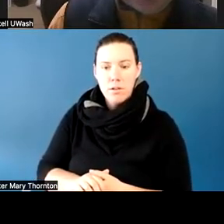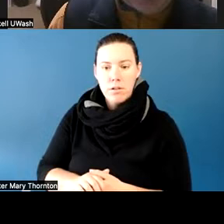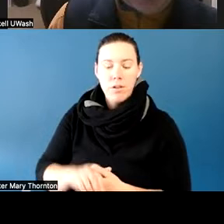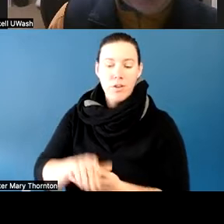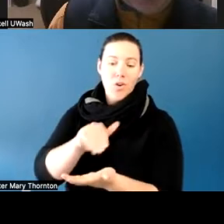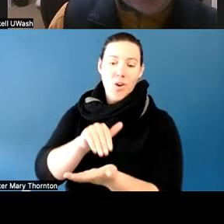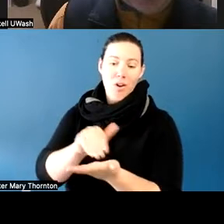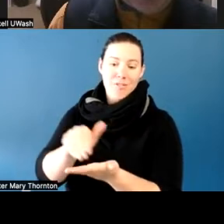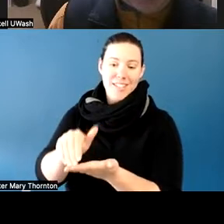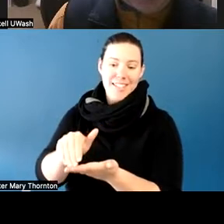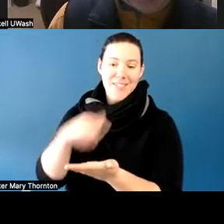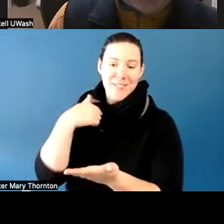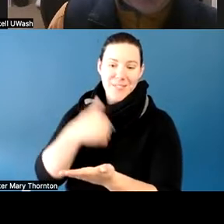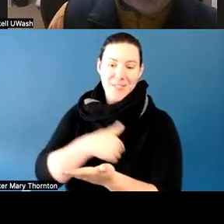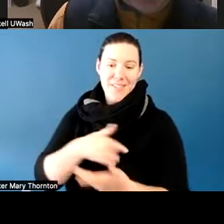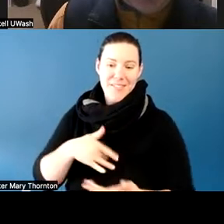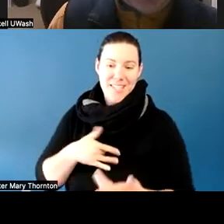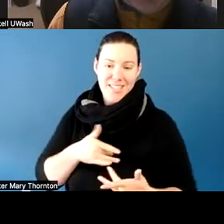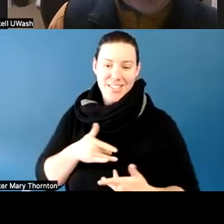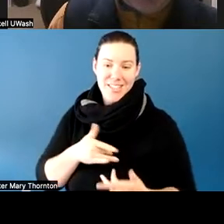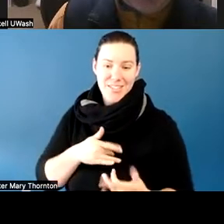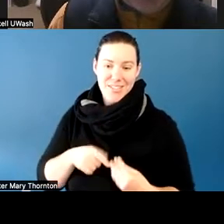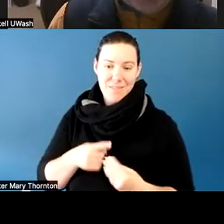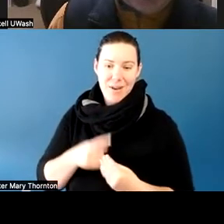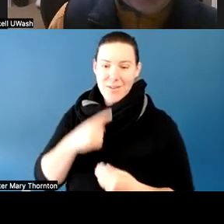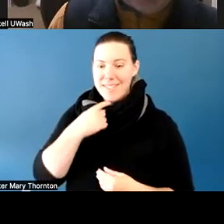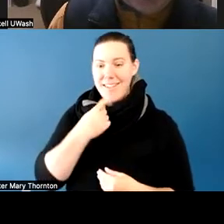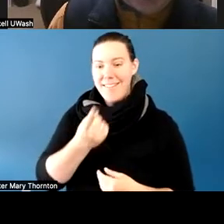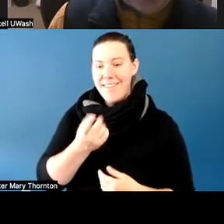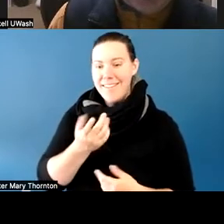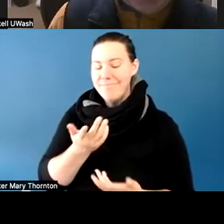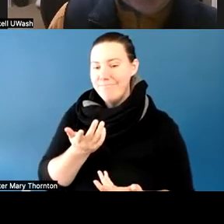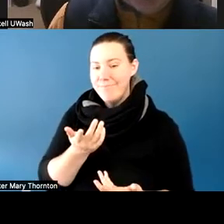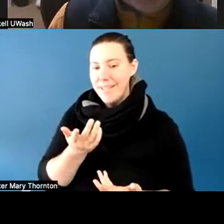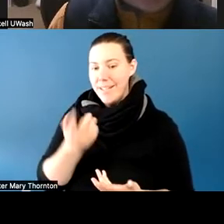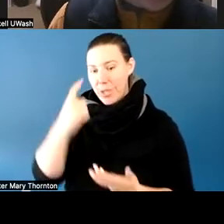about telling neurodiverse students